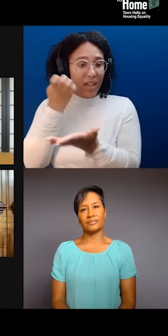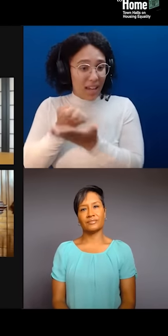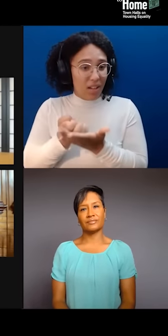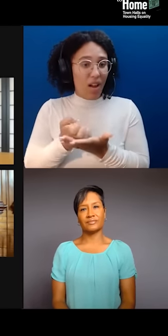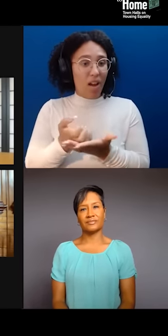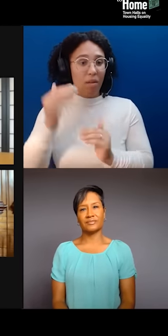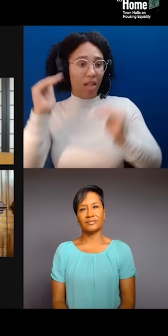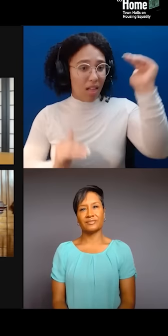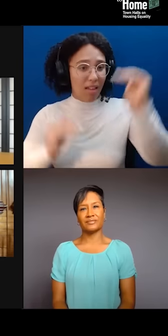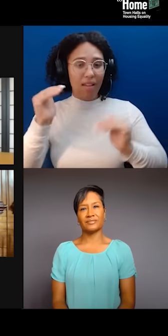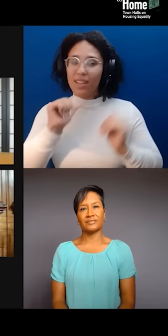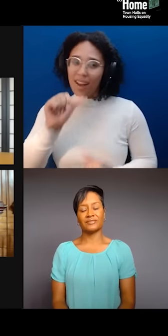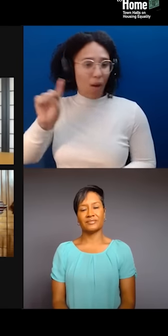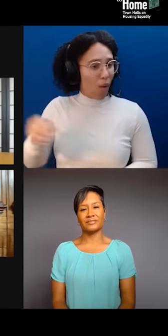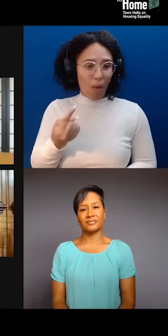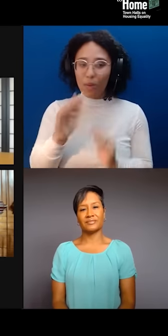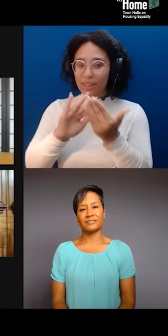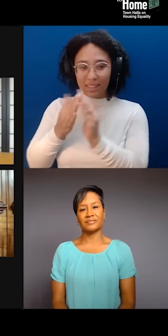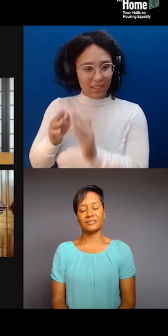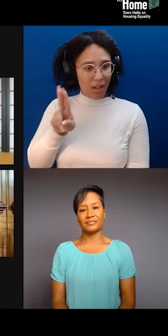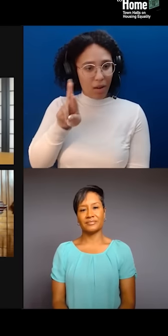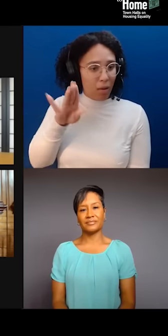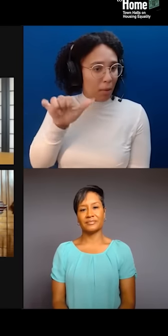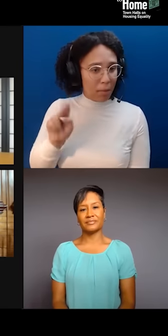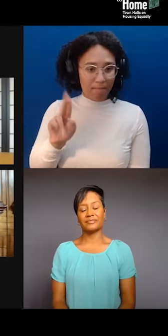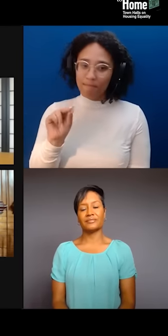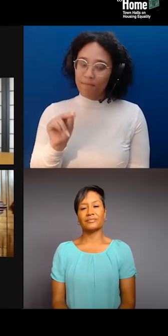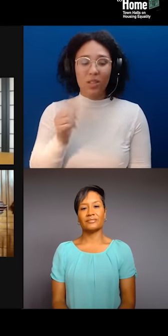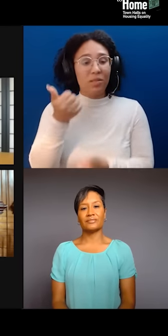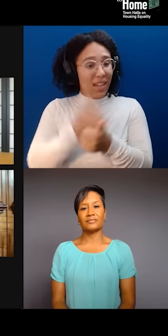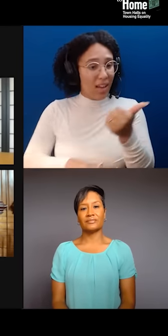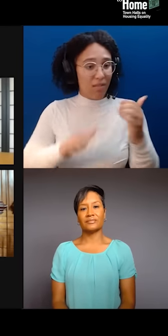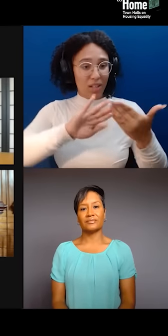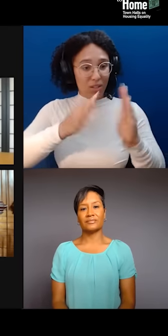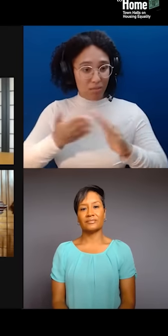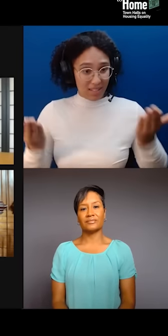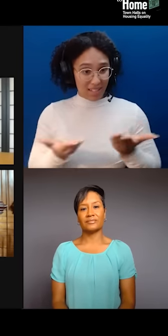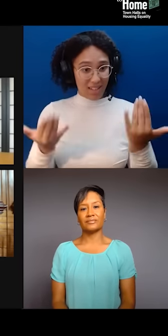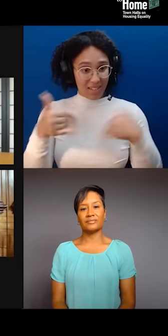And that each community represented here tonight is impacted. We also know the people on the front lines